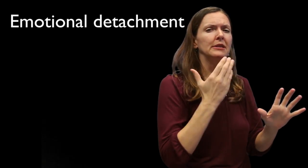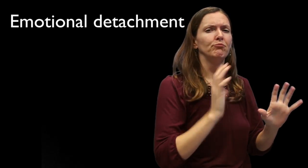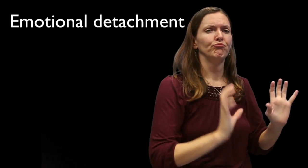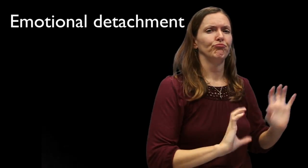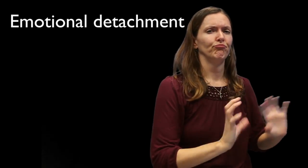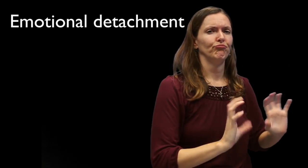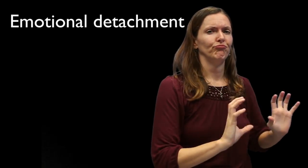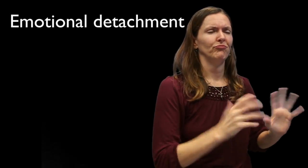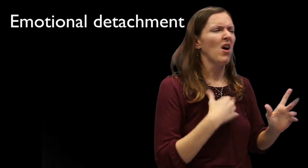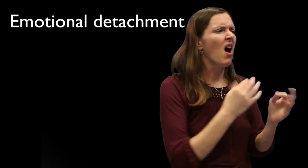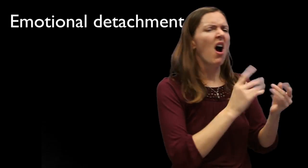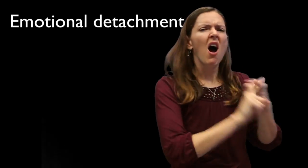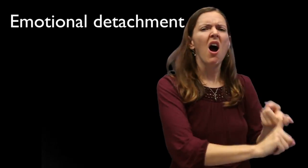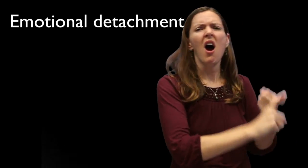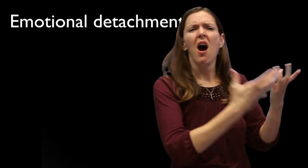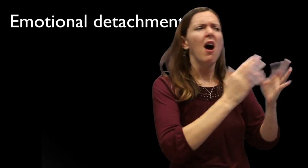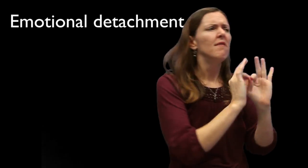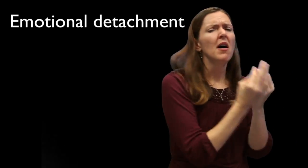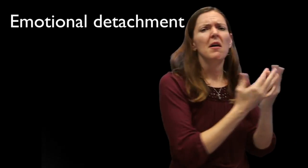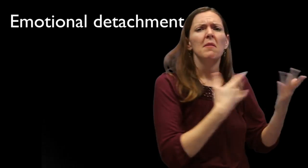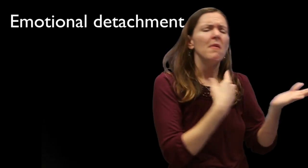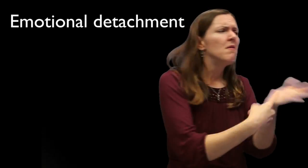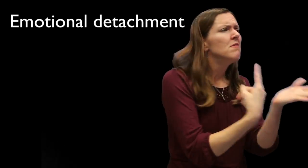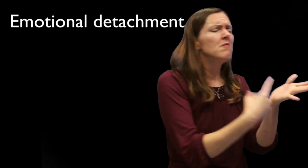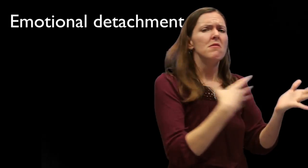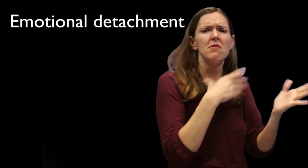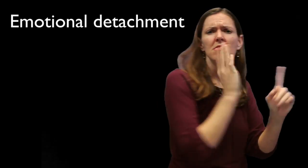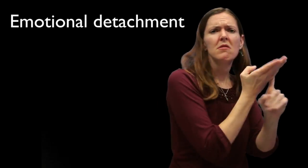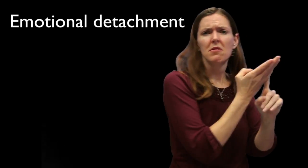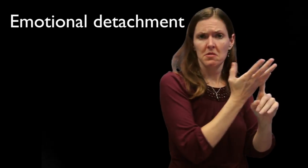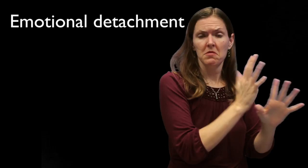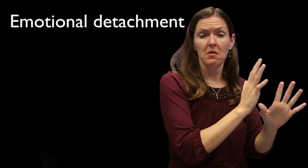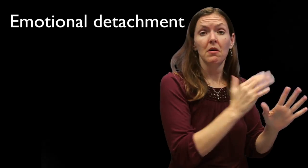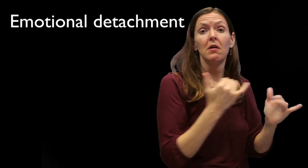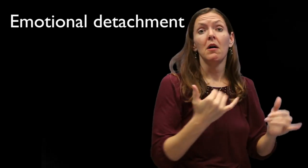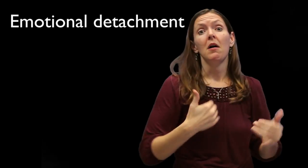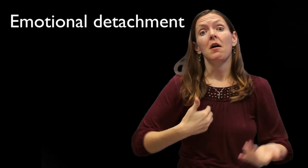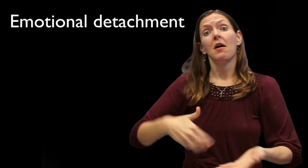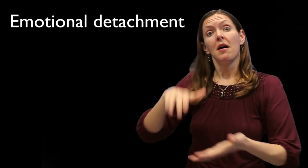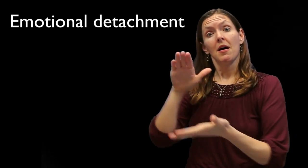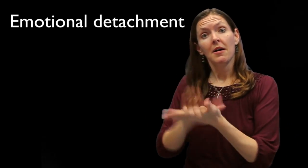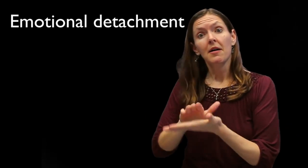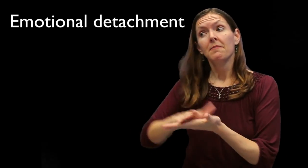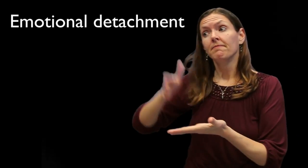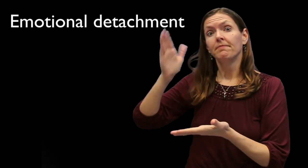this approach seems to be more fitting for the casual non-academic register, more prominent among close friends and family members that need "convincing". In contrast, this is not appropriate for an academic